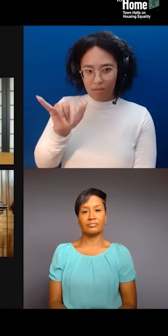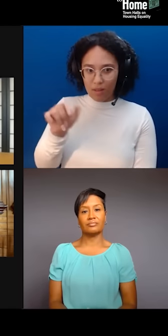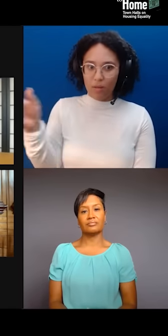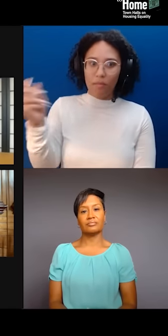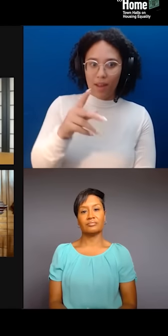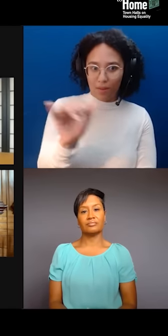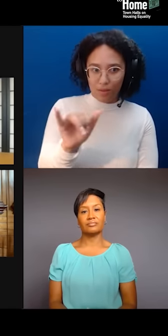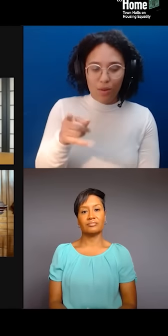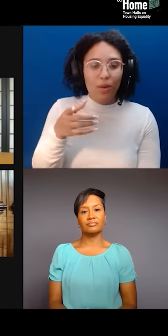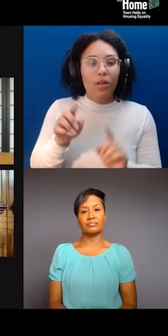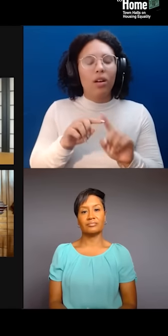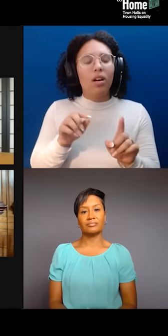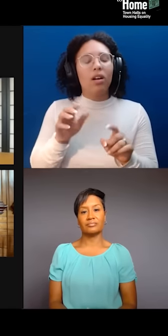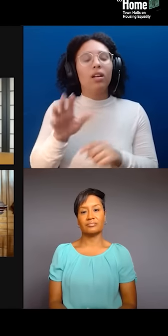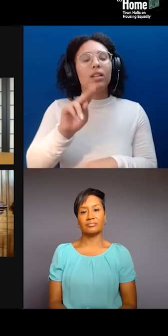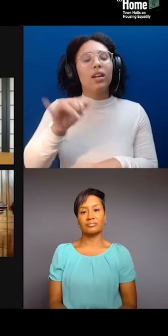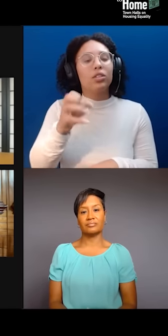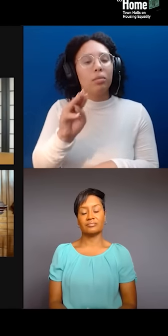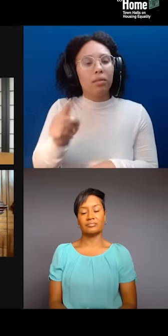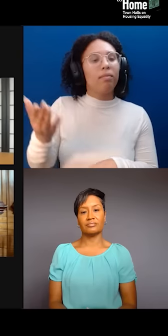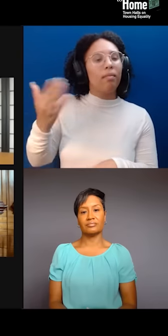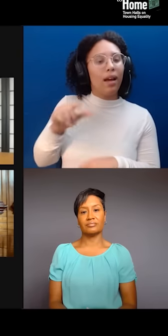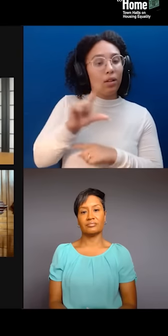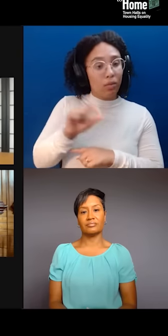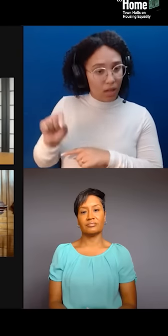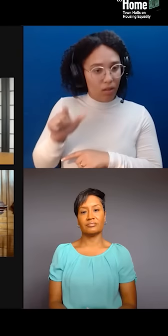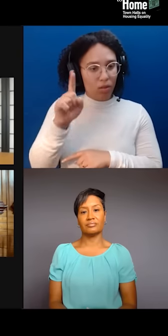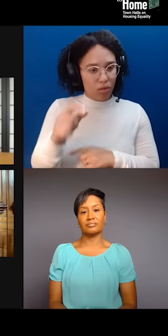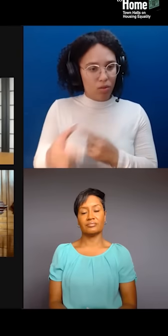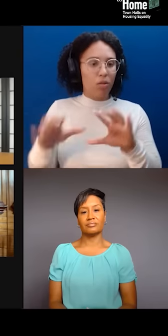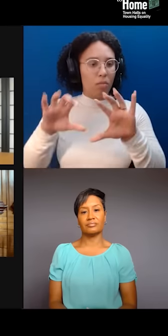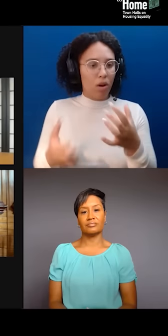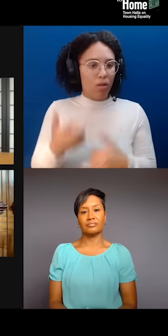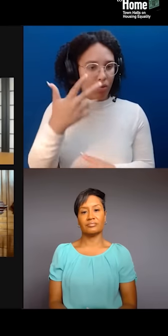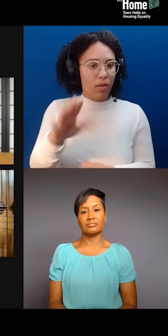you were one of three Black Muslim women who co-organized the march from Bay Ridge to the Barclay Center